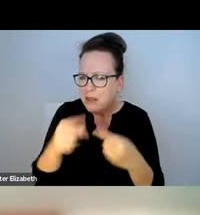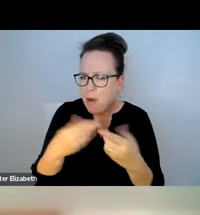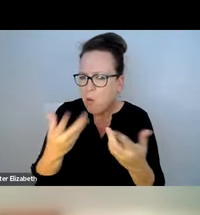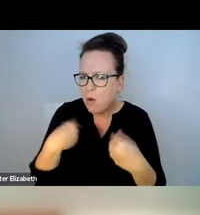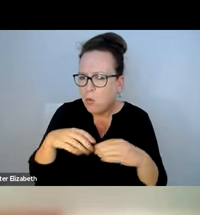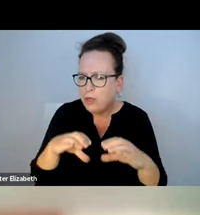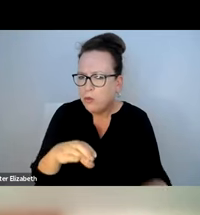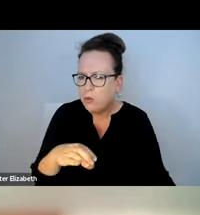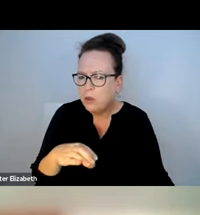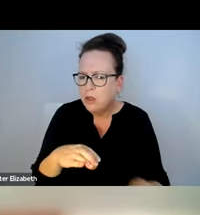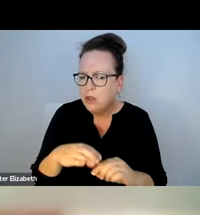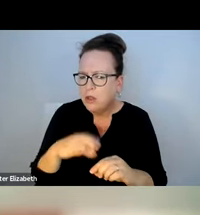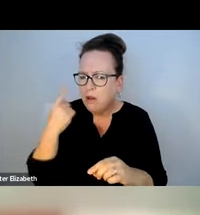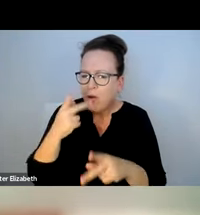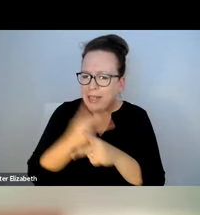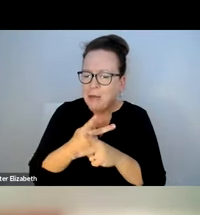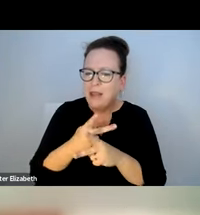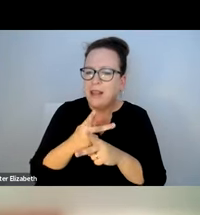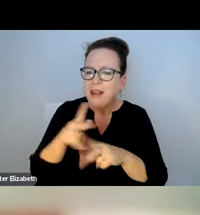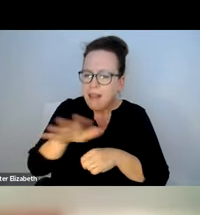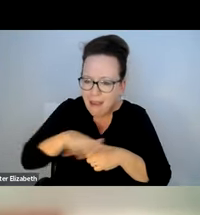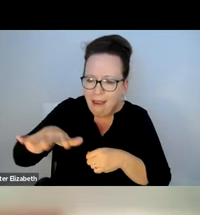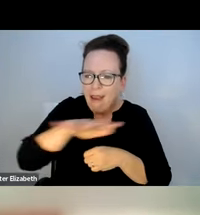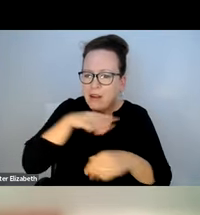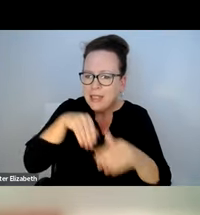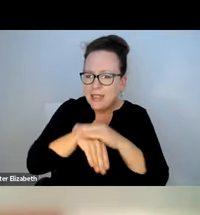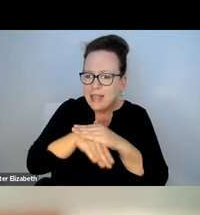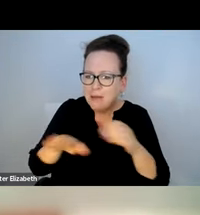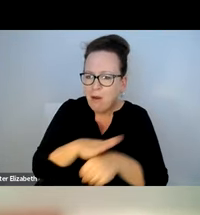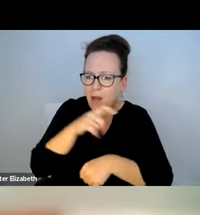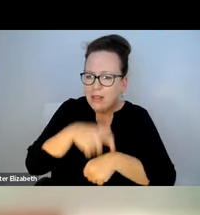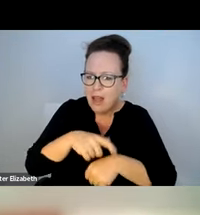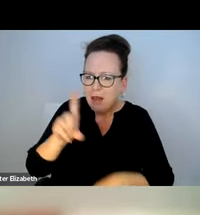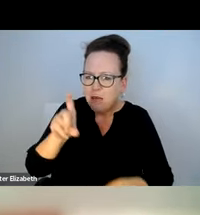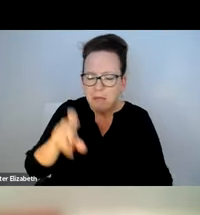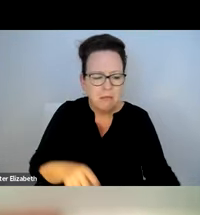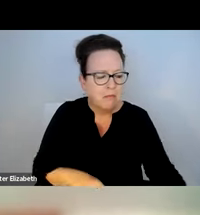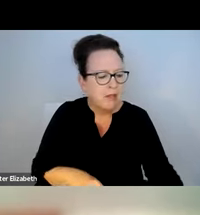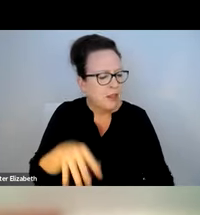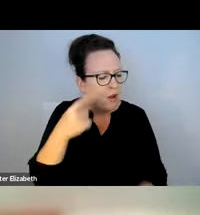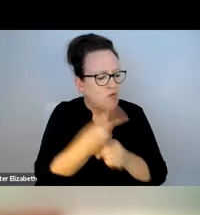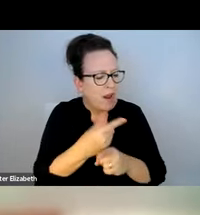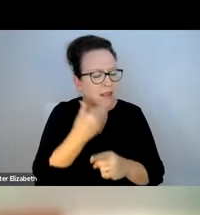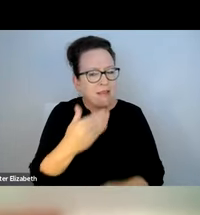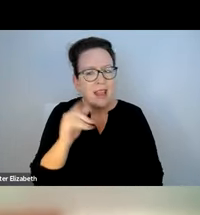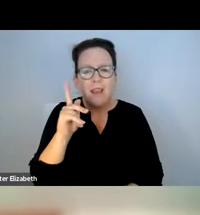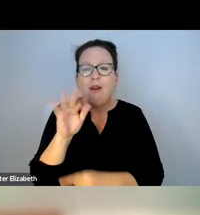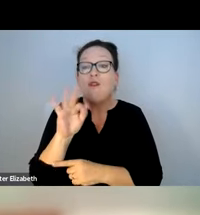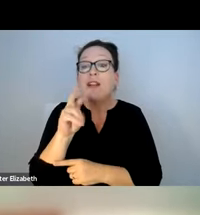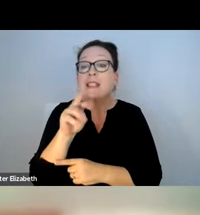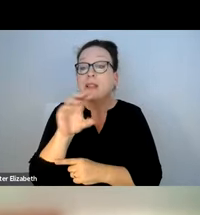MORE INFORMATION ON THE SPECIFICS OF WHAT WE DO FOR KEEPING THE AREAS ACCESSIBLE AT ALL TIMES.